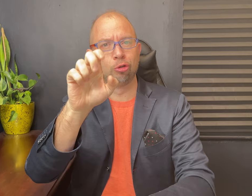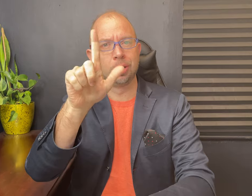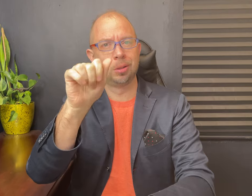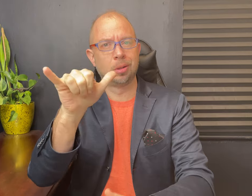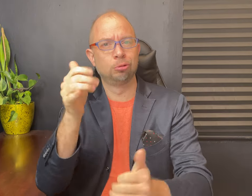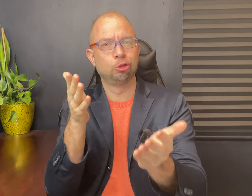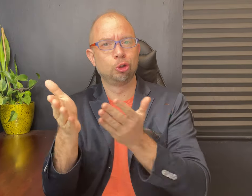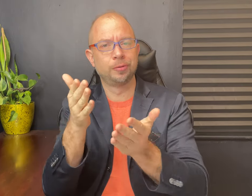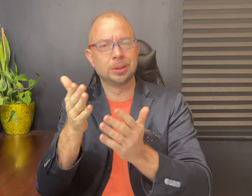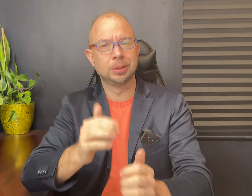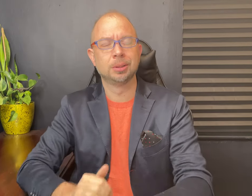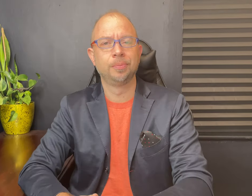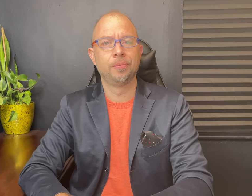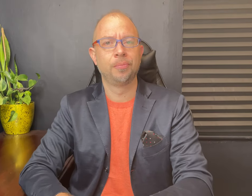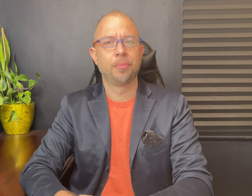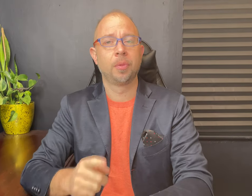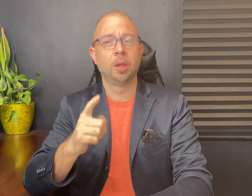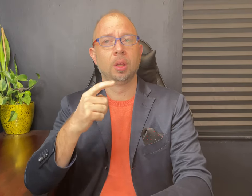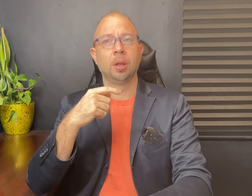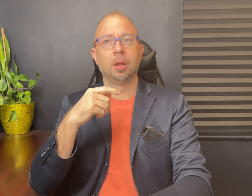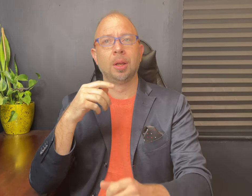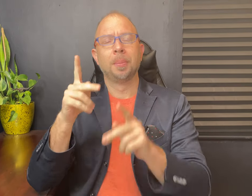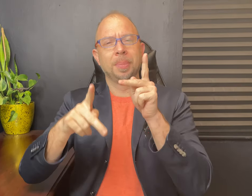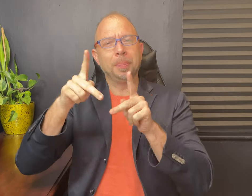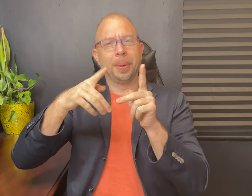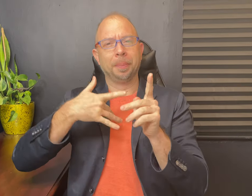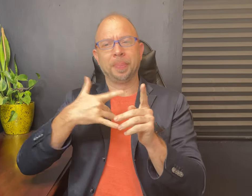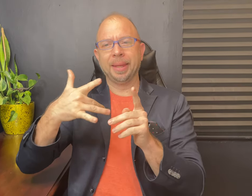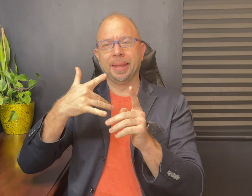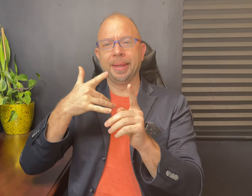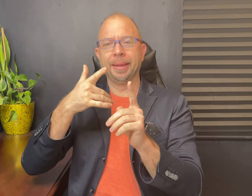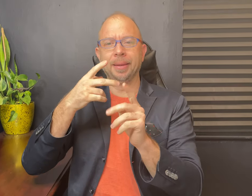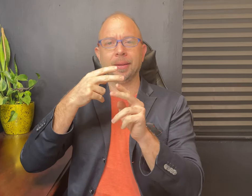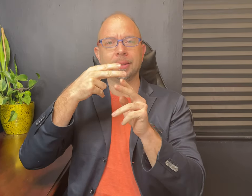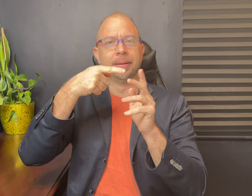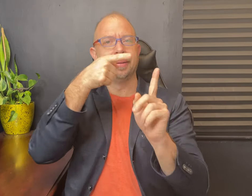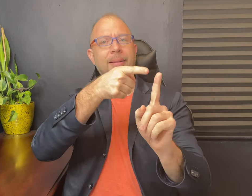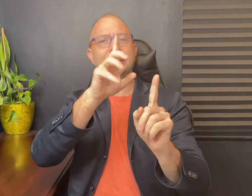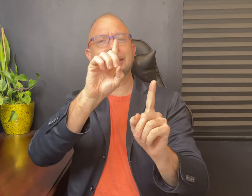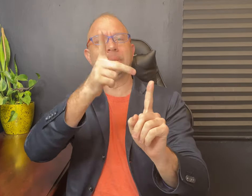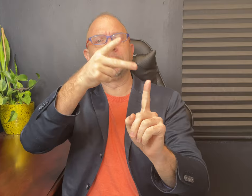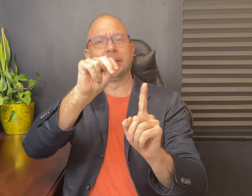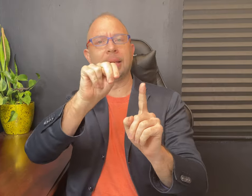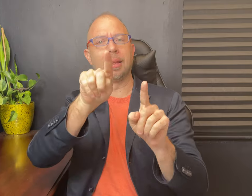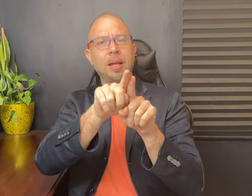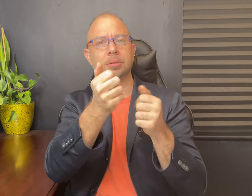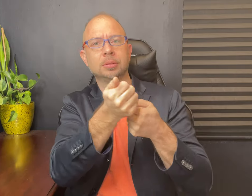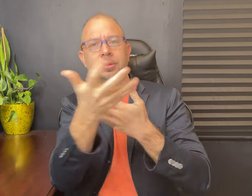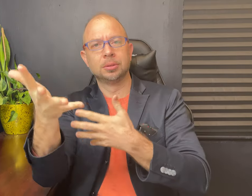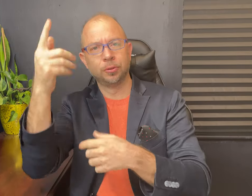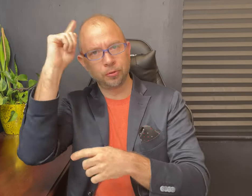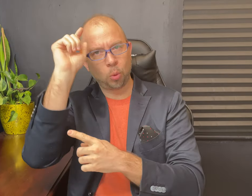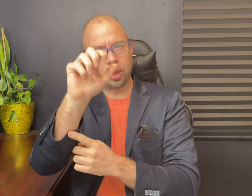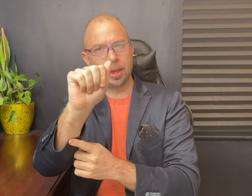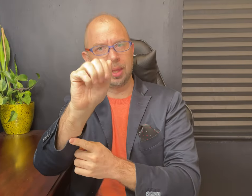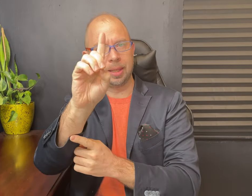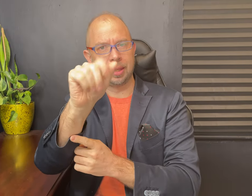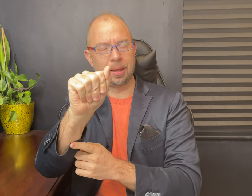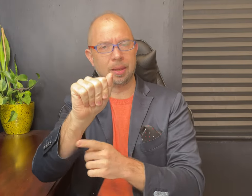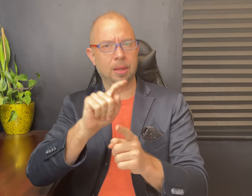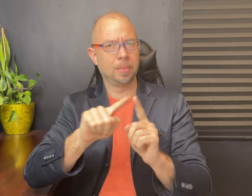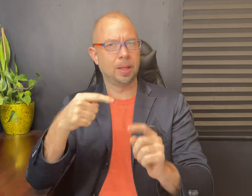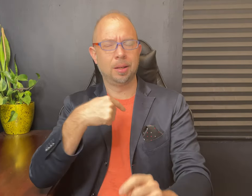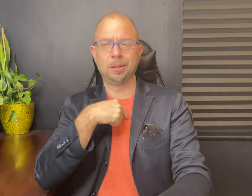Service'. People tend to cite DPN as the catalyst for the ADA,